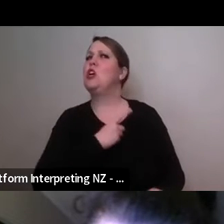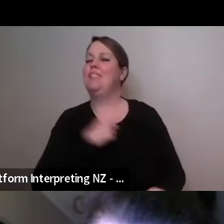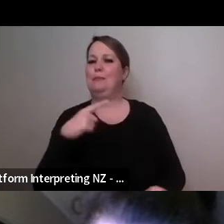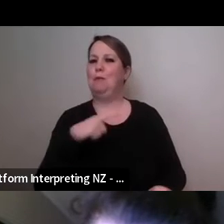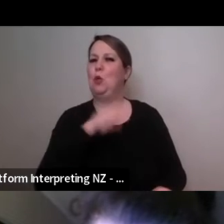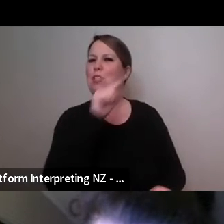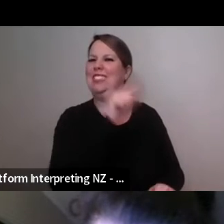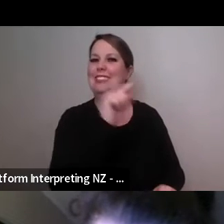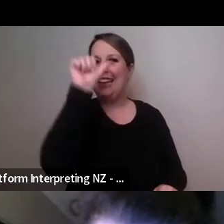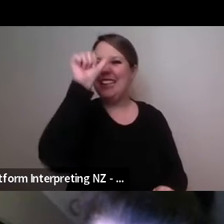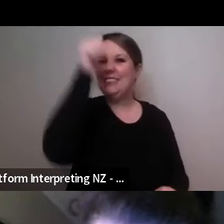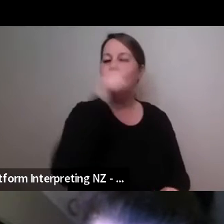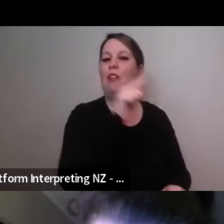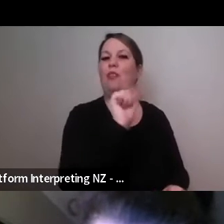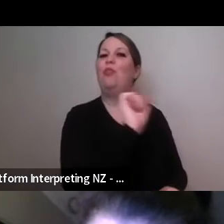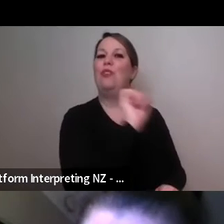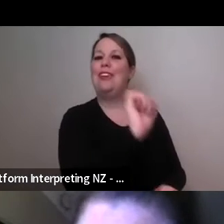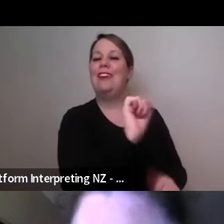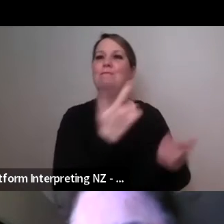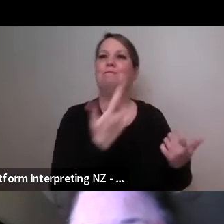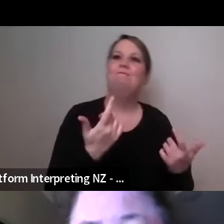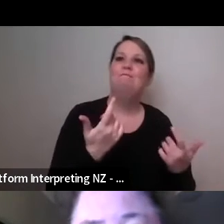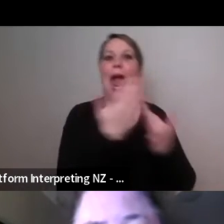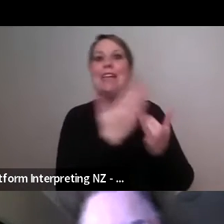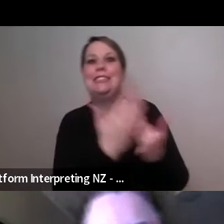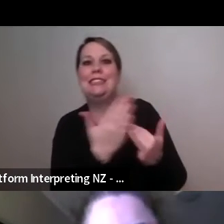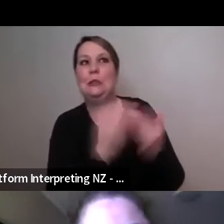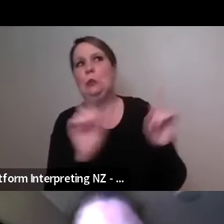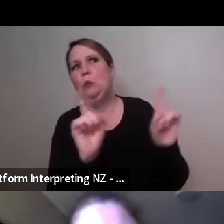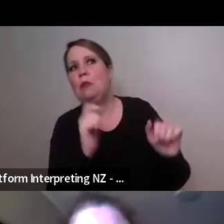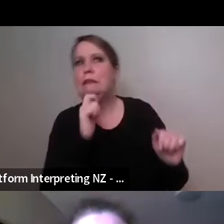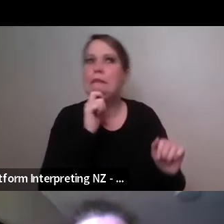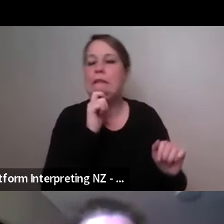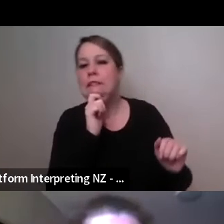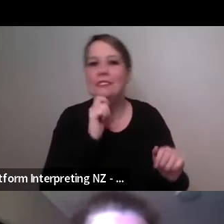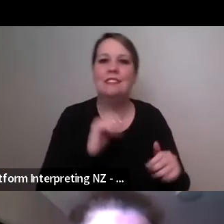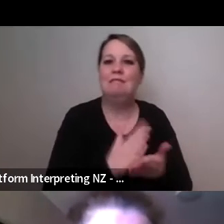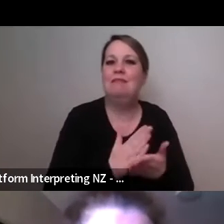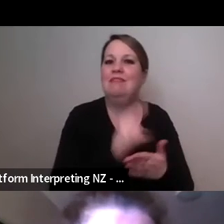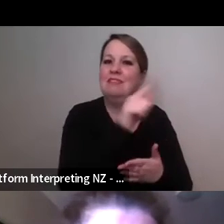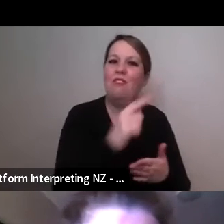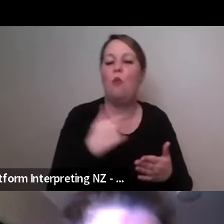and so forth but I, you know if an opportunity came up uh I think I would be excited to try